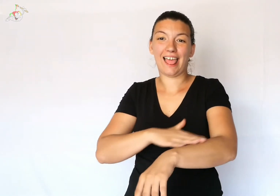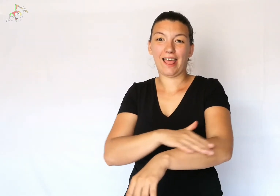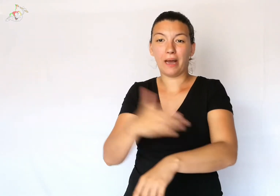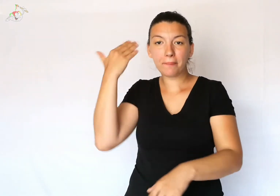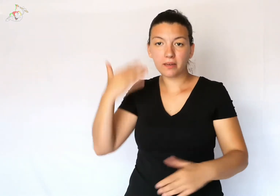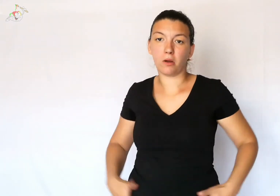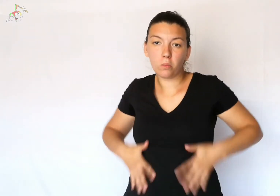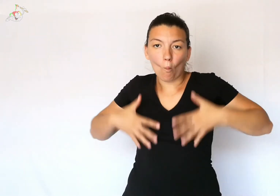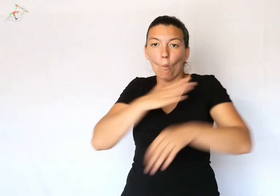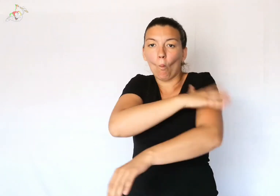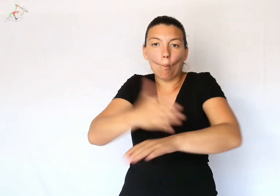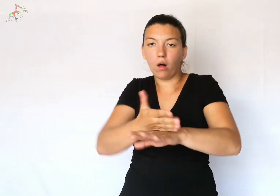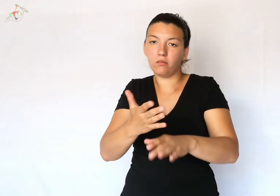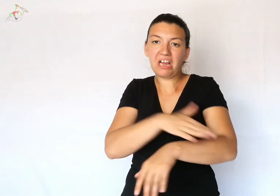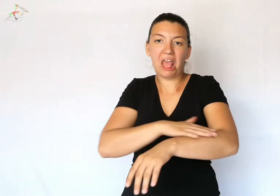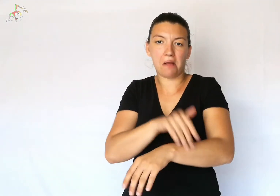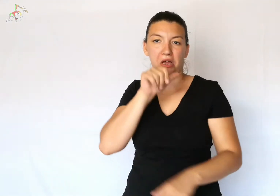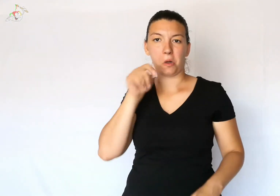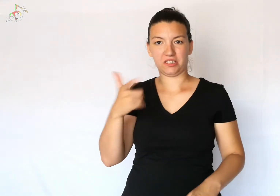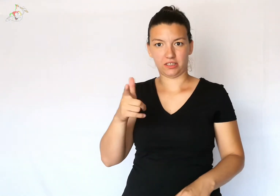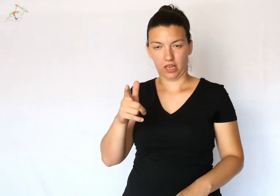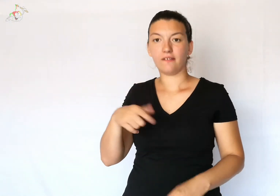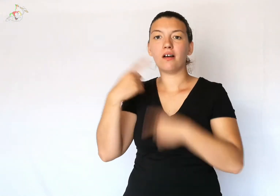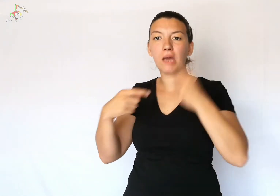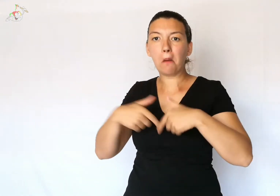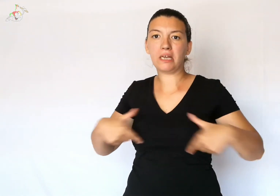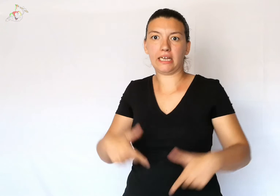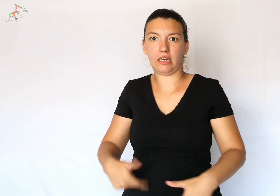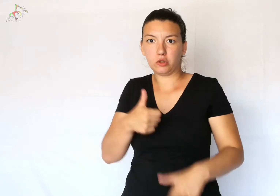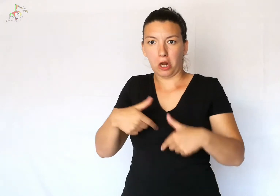since before it was well covered and were not useful, then with the arrival of the bikini